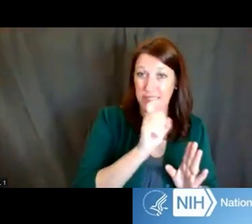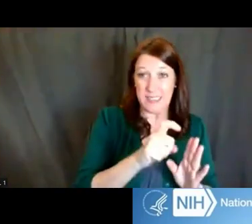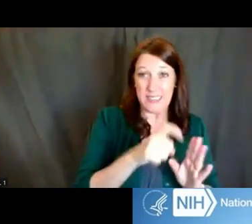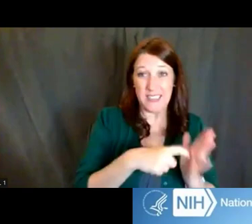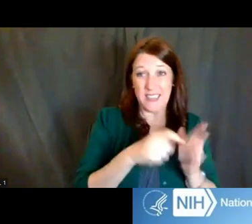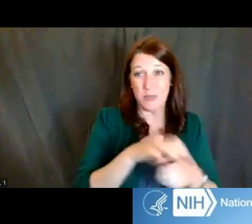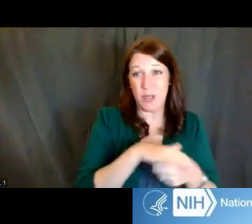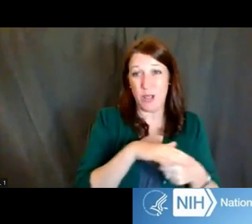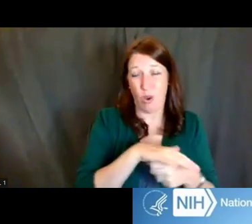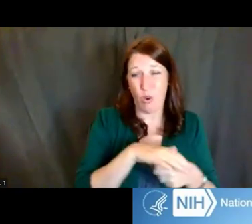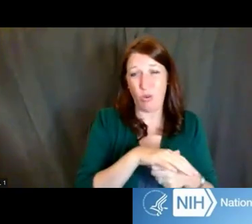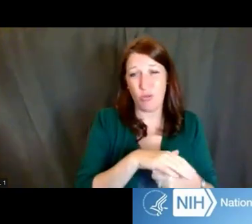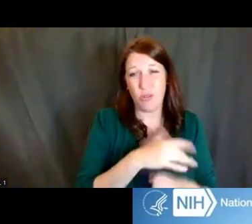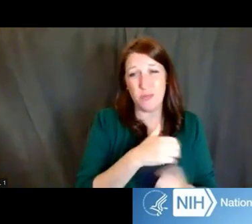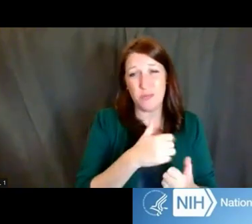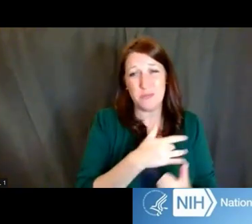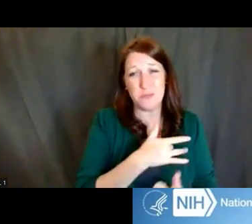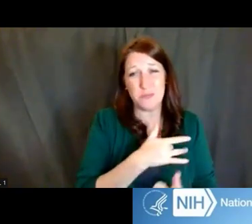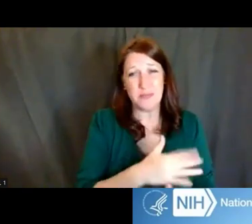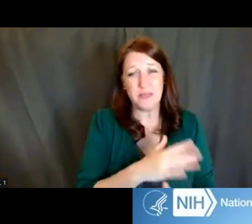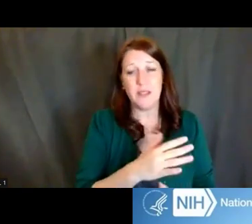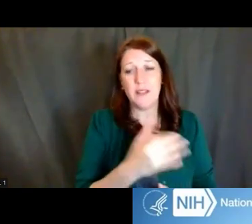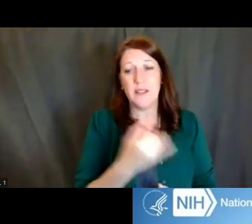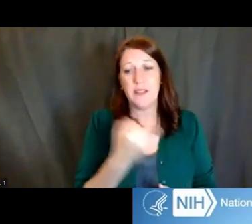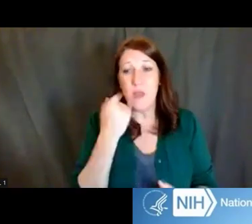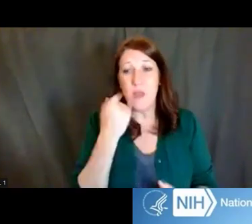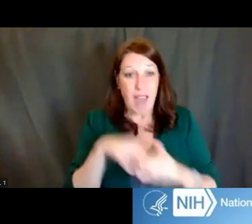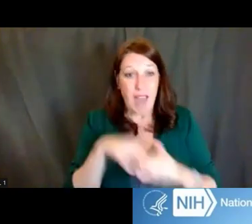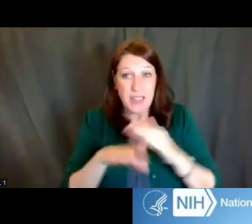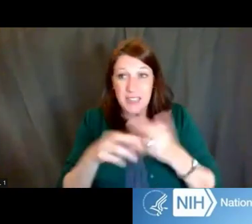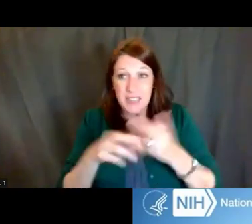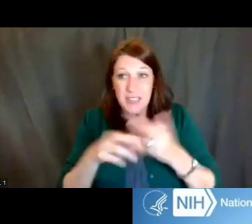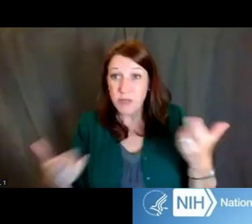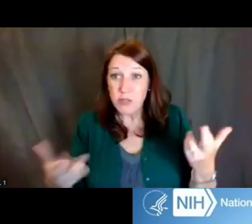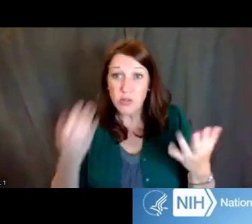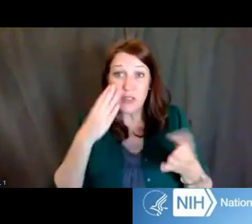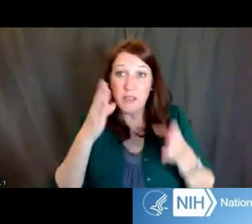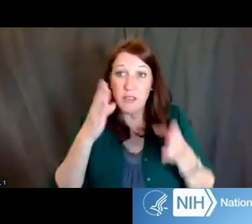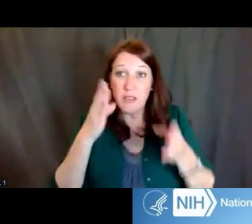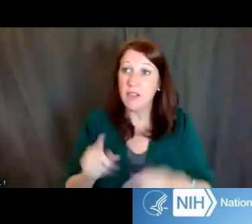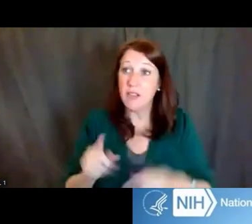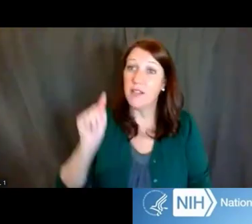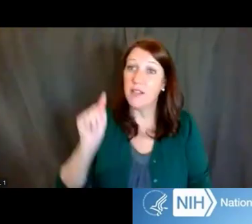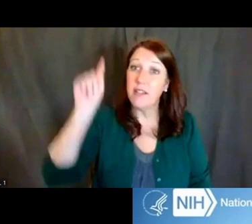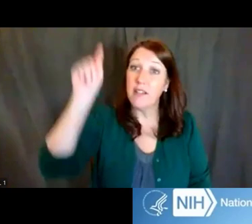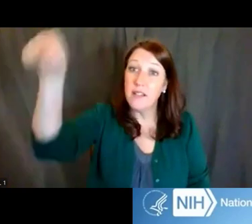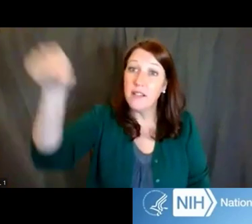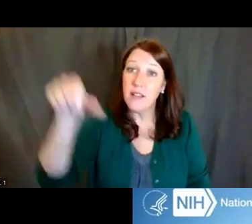It's unlikely that you would have access to those resources from somebody who's at another institution.